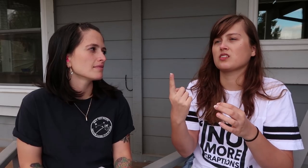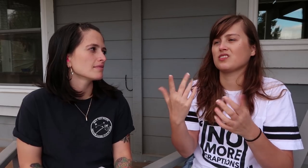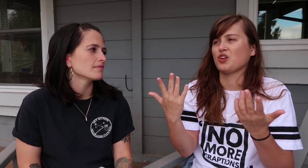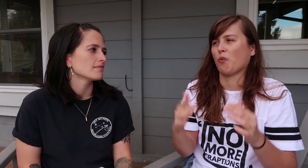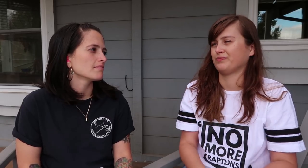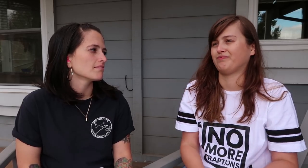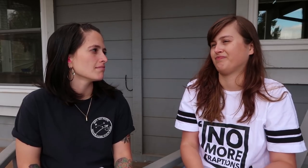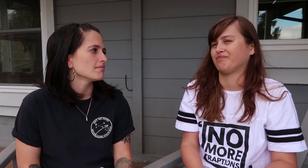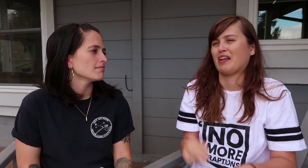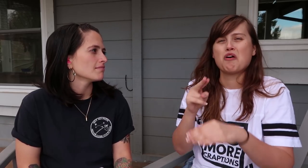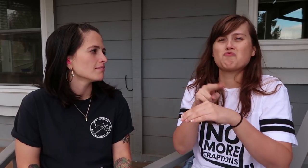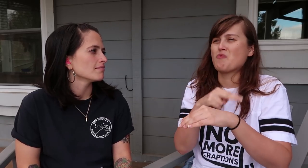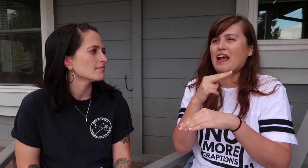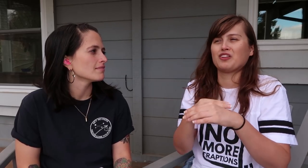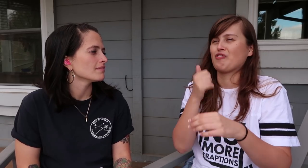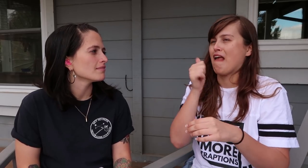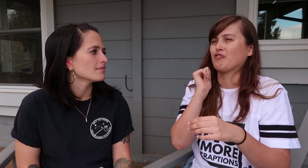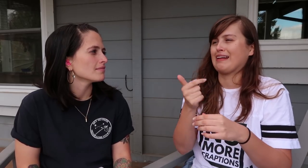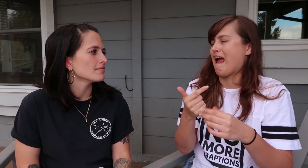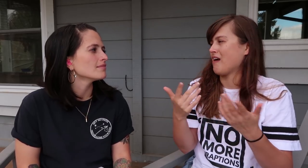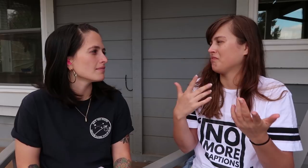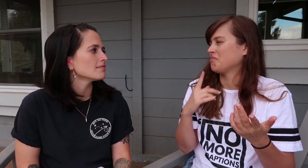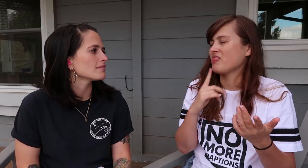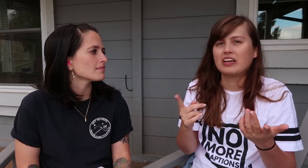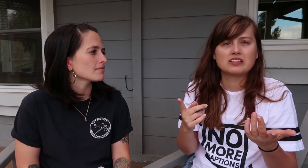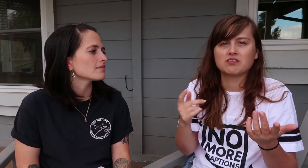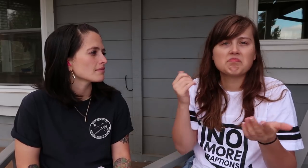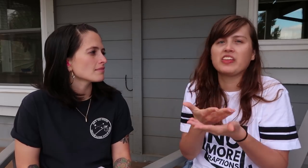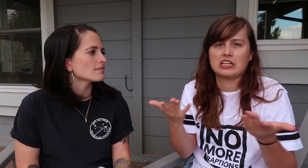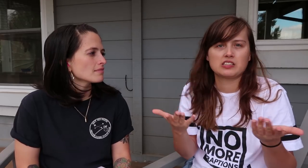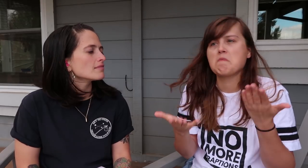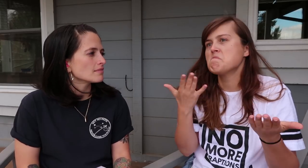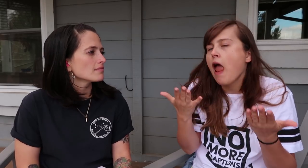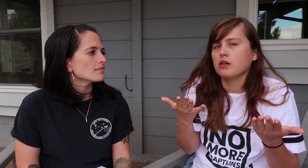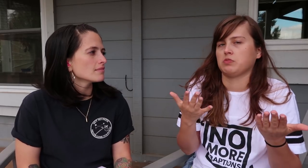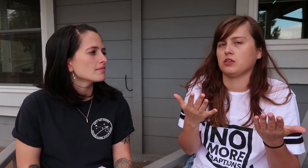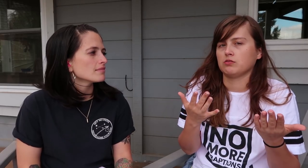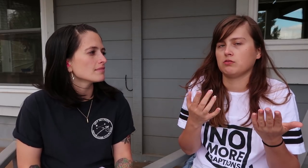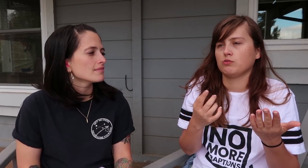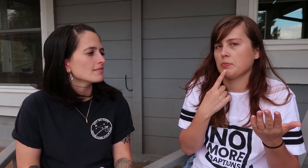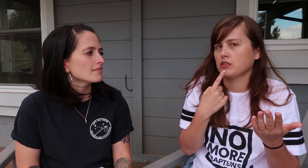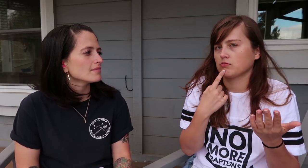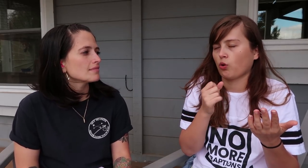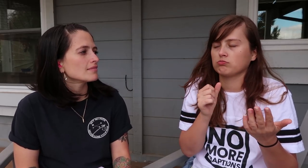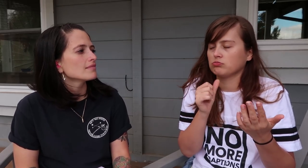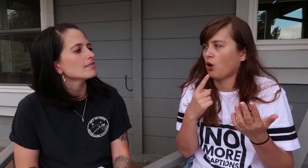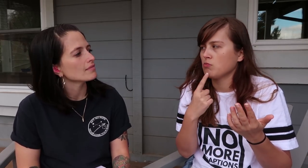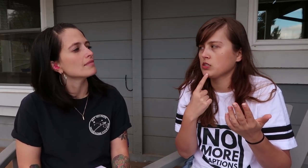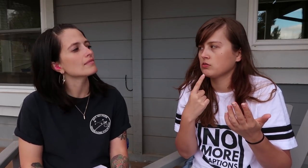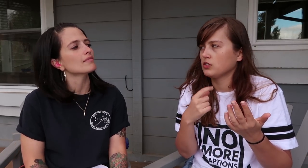but regularly “everyday” things in our lives that we may or may not, will not miss.